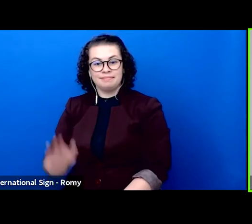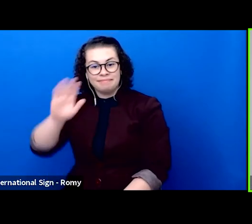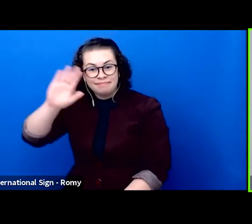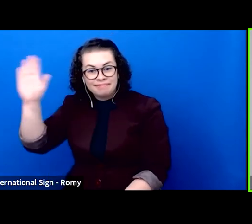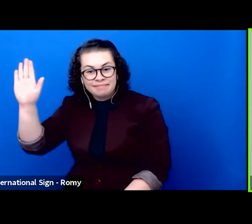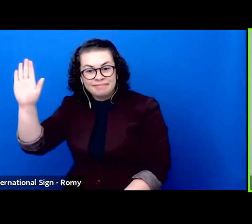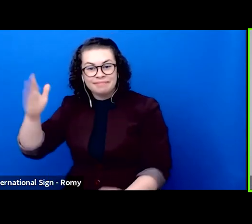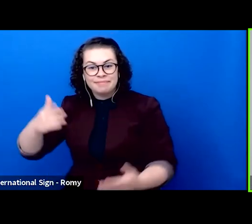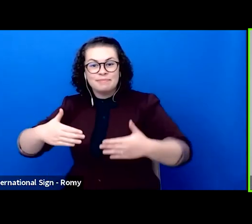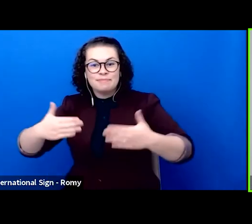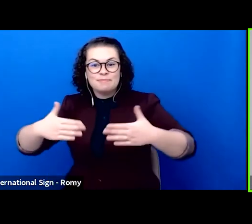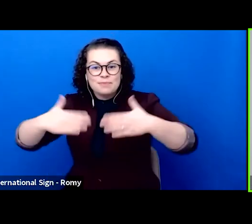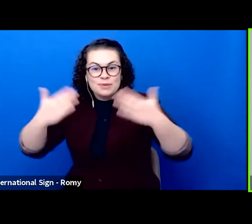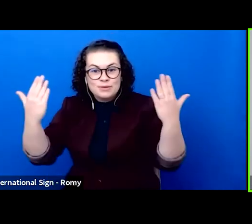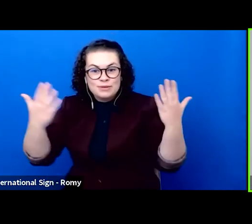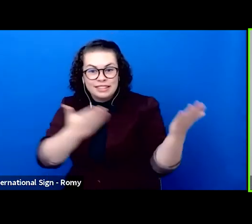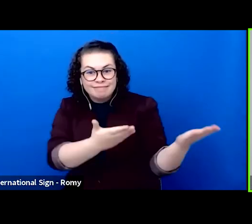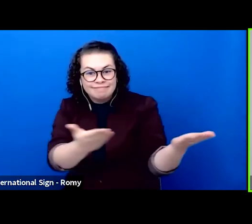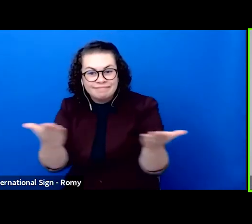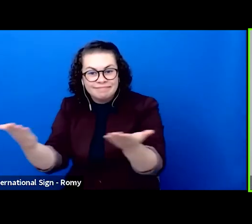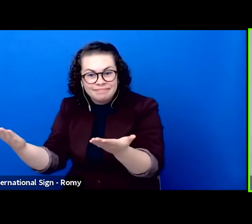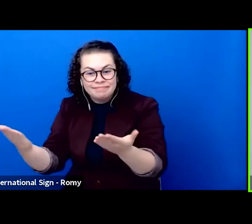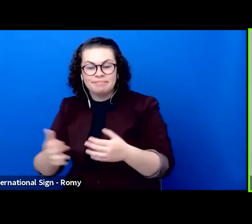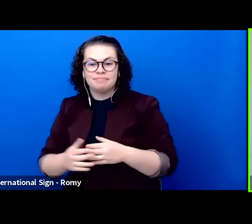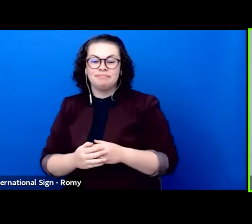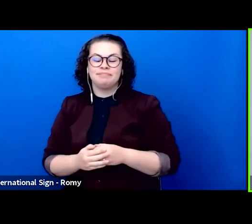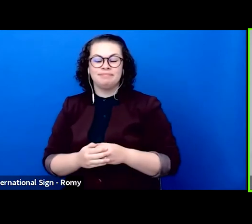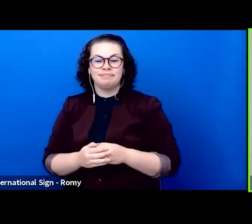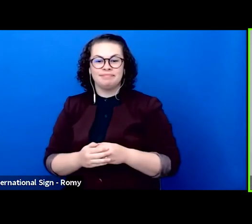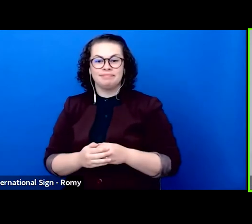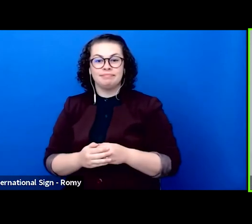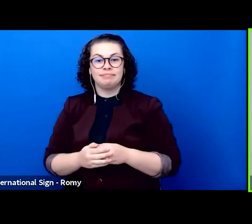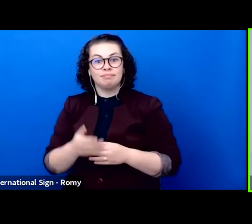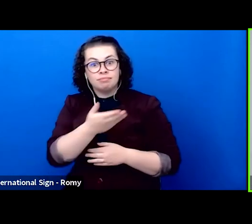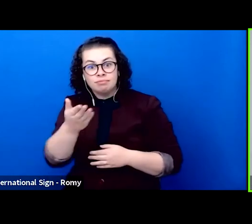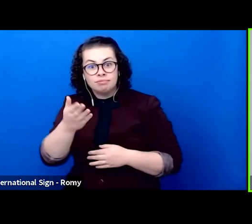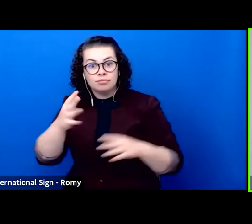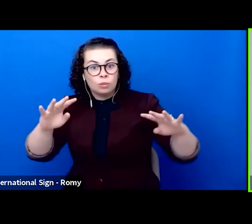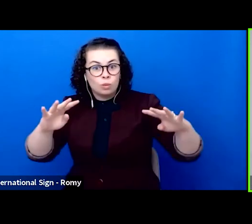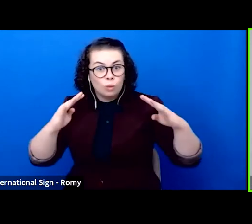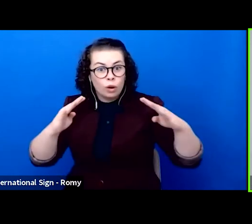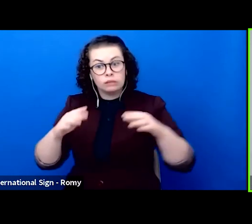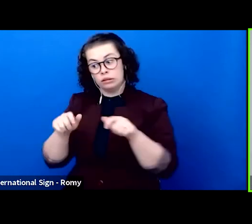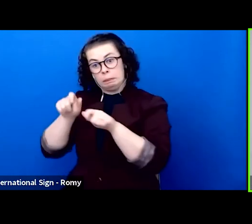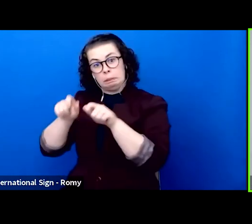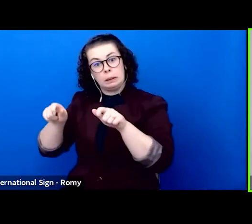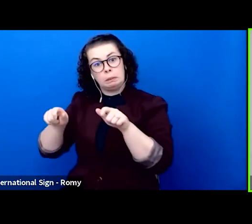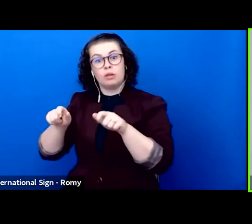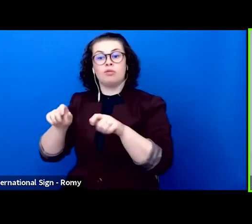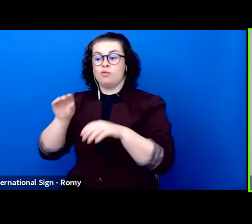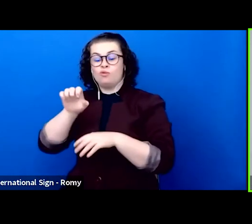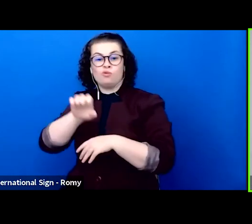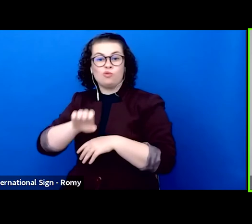everybody. Dear guests and participants of the European Theatre Forum. As the local host of the